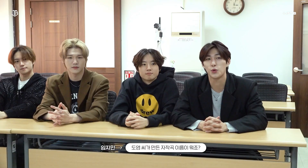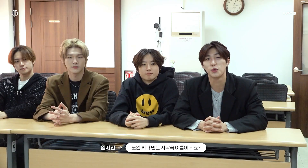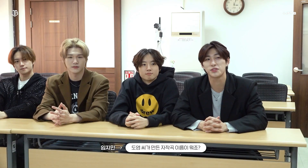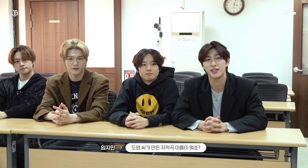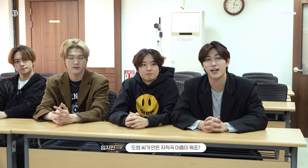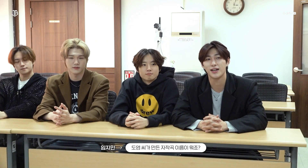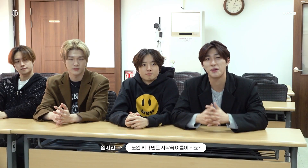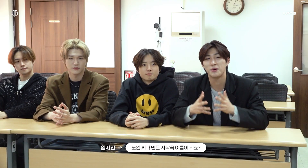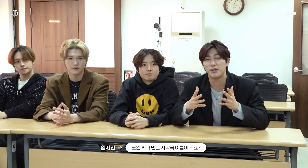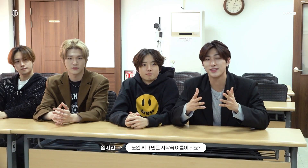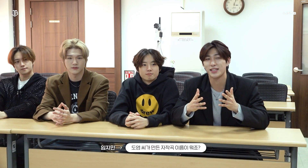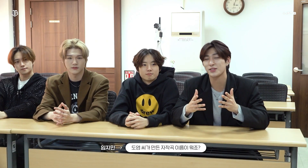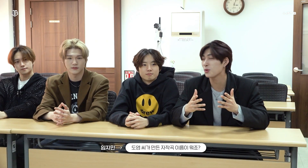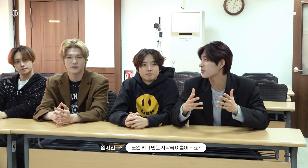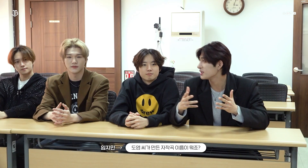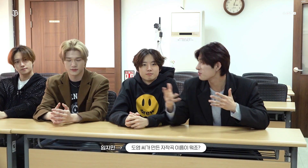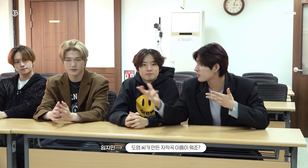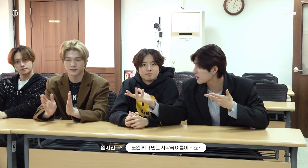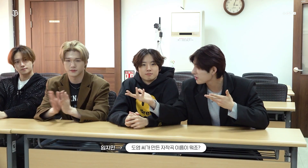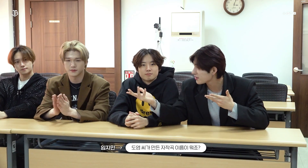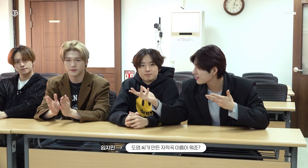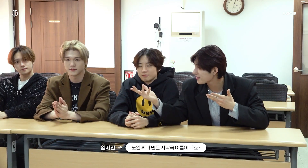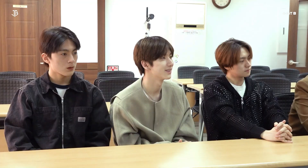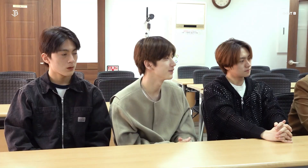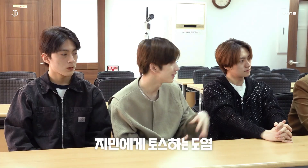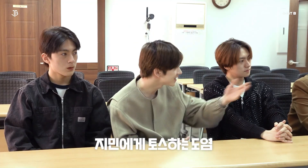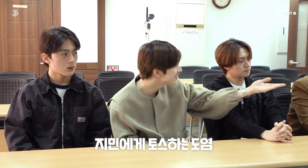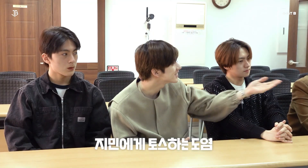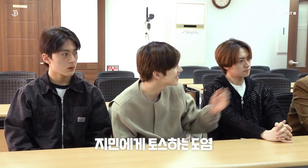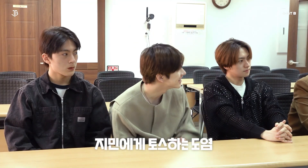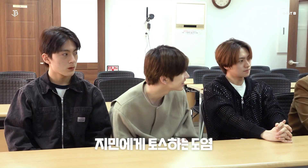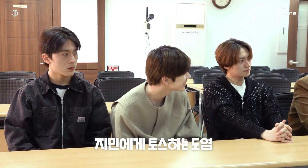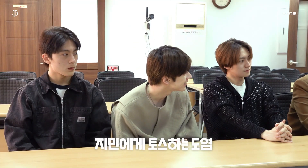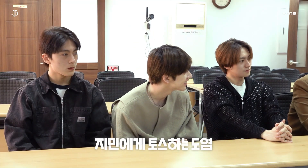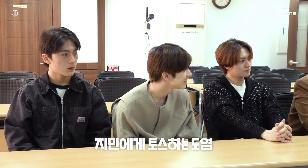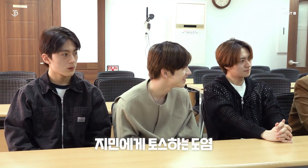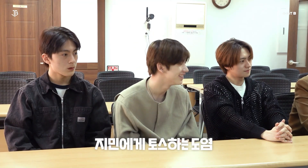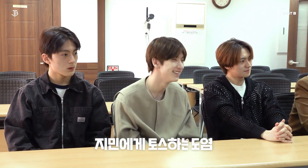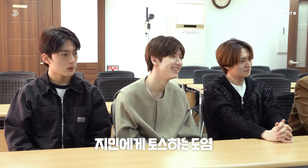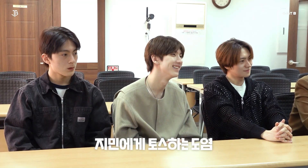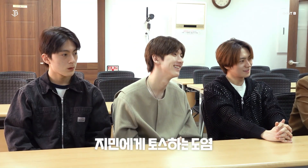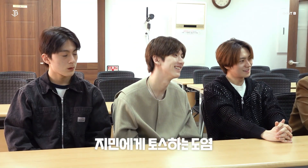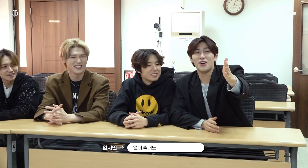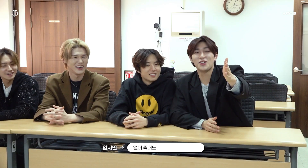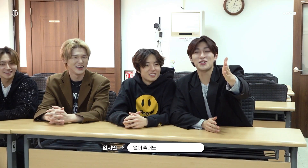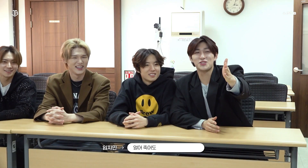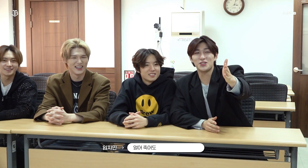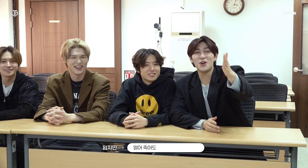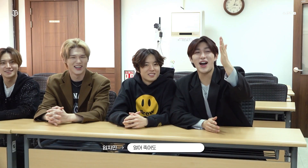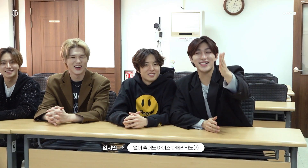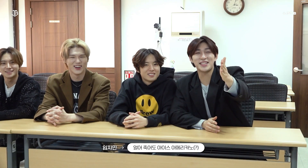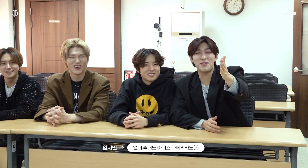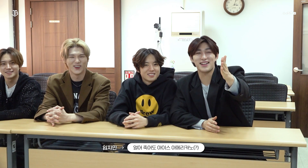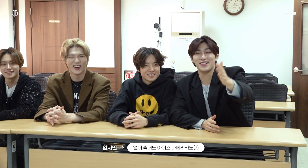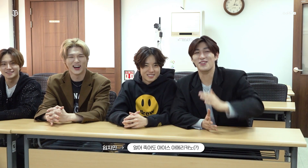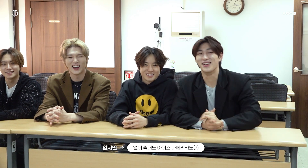What's the title of this song written by DY? [DY tosses the question to JIMIN] Please tell us Tell us 'Iced Americano Even If I Freeze to Death' (?)